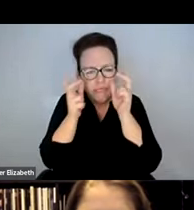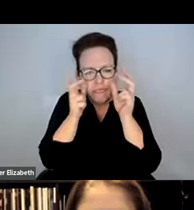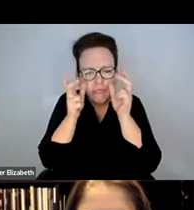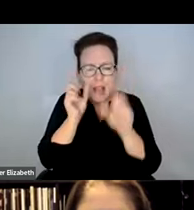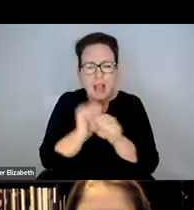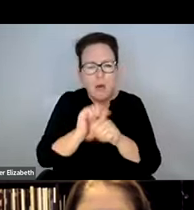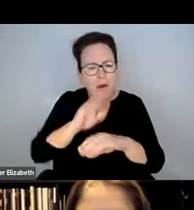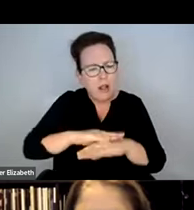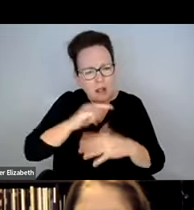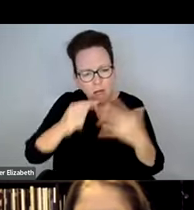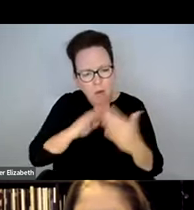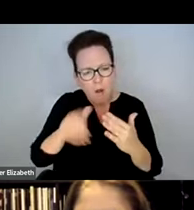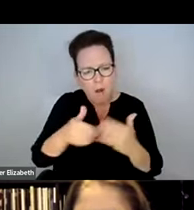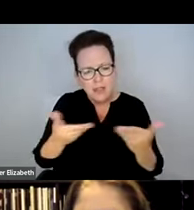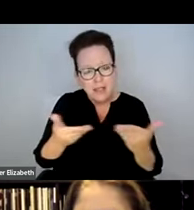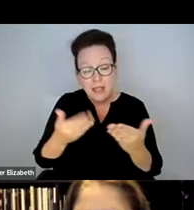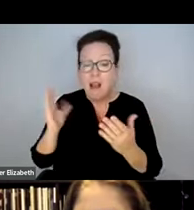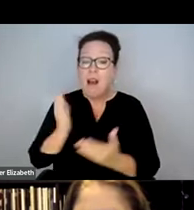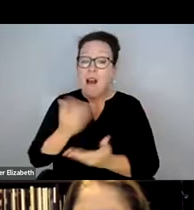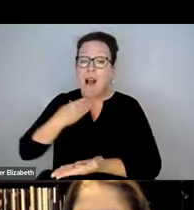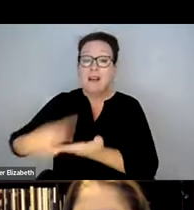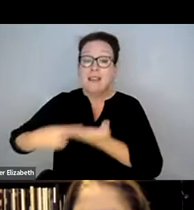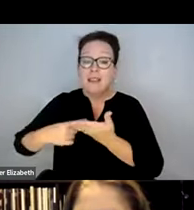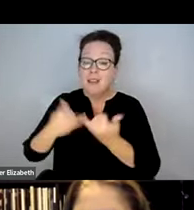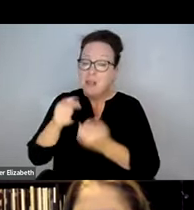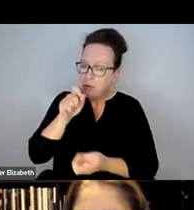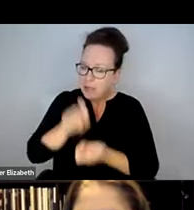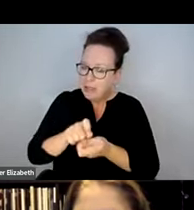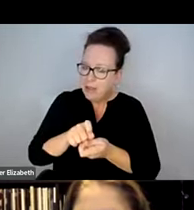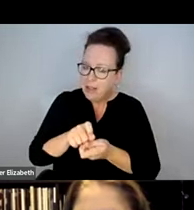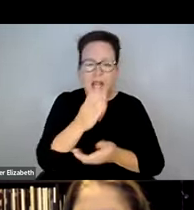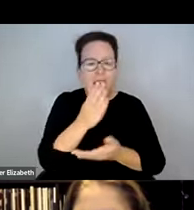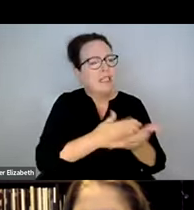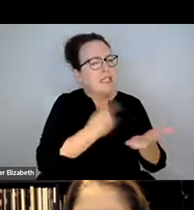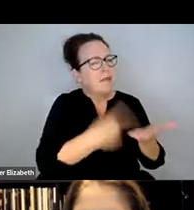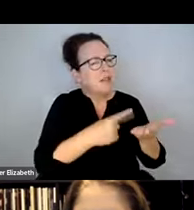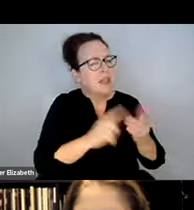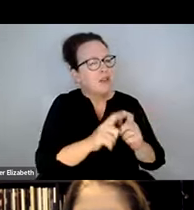COMMITMENT WE HAVE AT THE T TO CONTINUE TO WORK ON ALL THE THINGS. SOME TODAY WERE VERY SPECIFIC, WHICH IS GOOD.